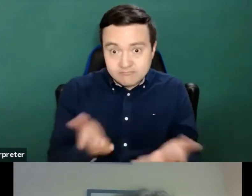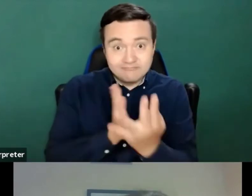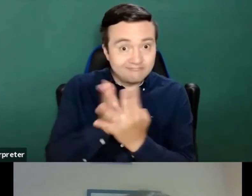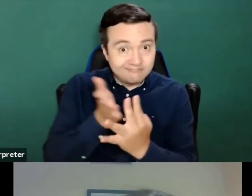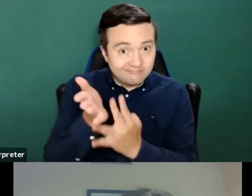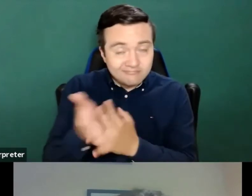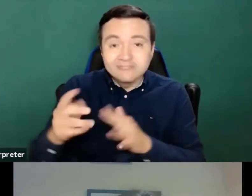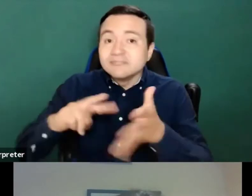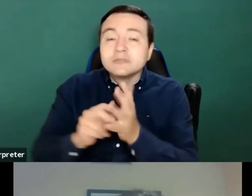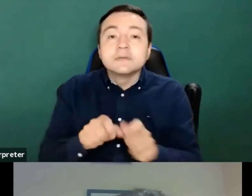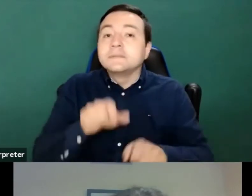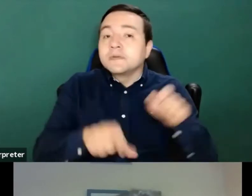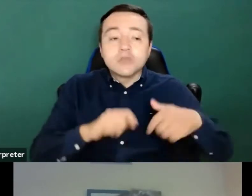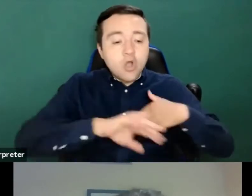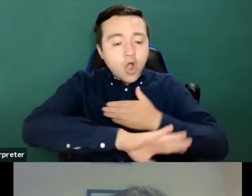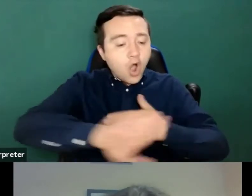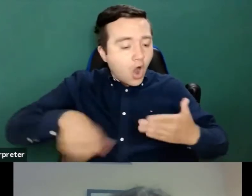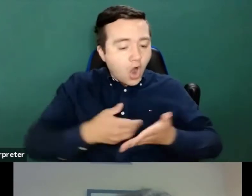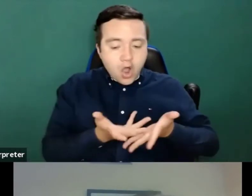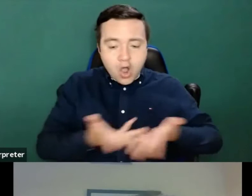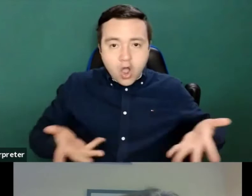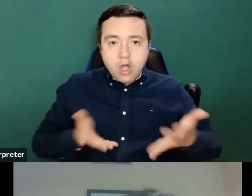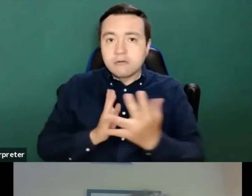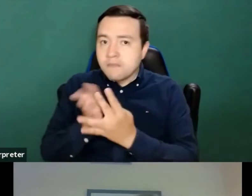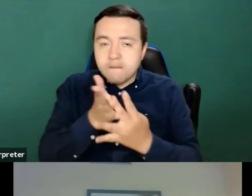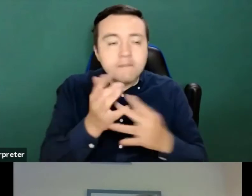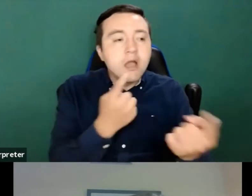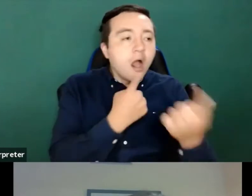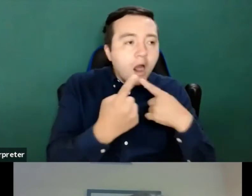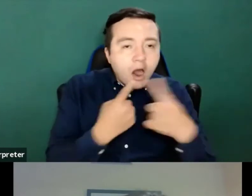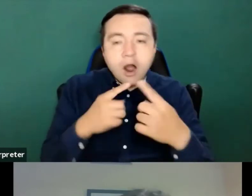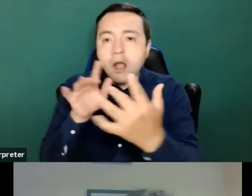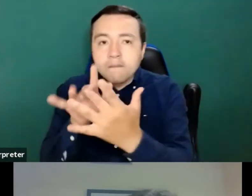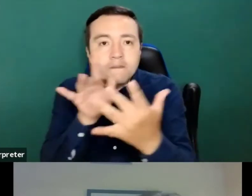to perceive, understand, navigate and interact with Internet with the internet, whether you